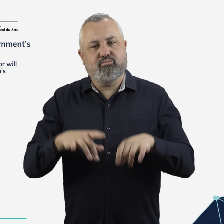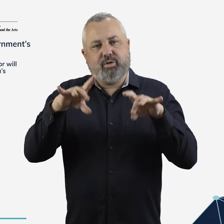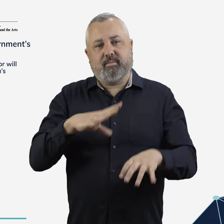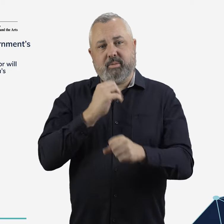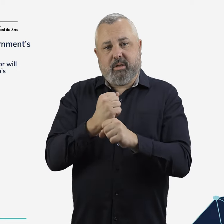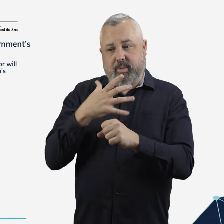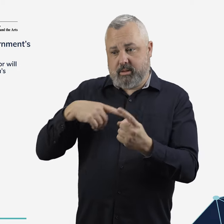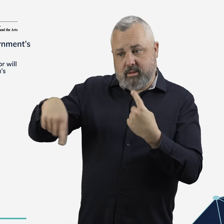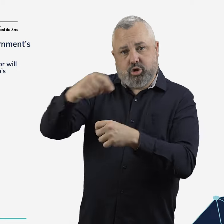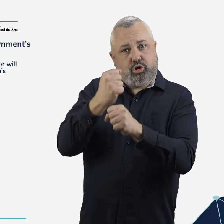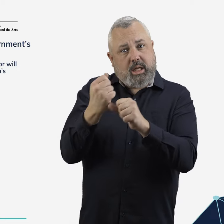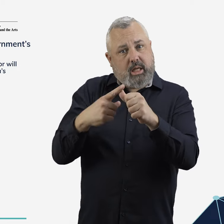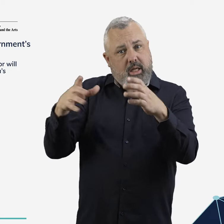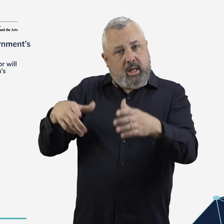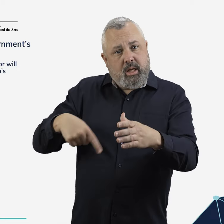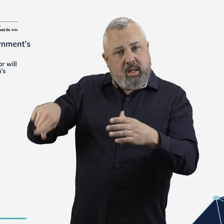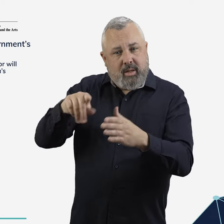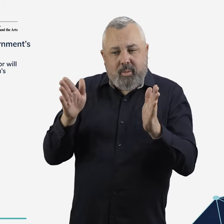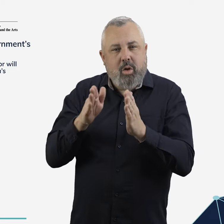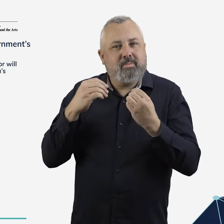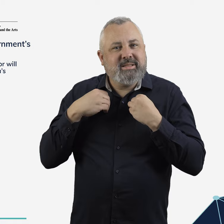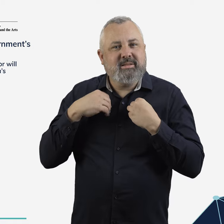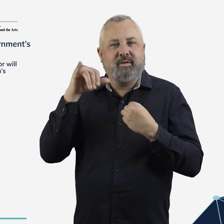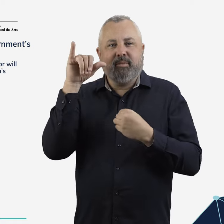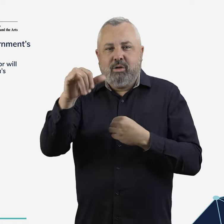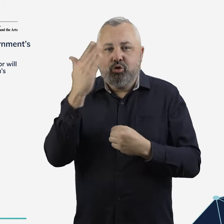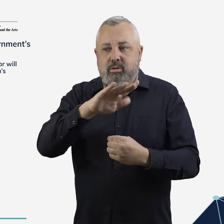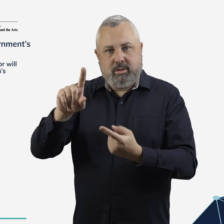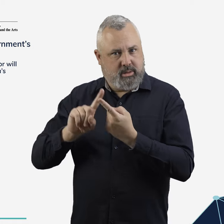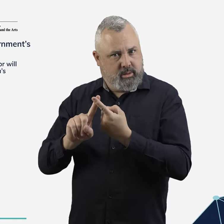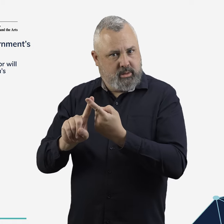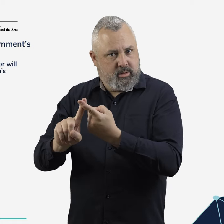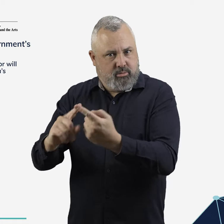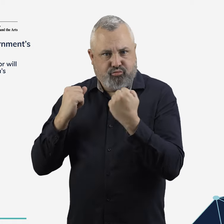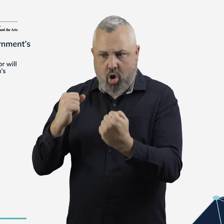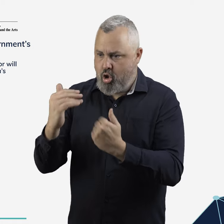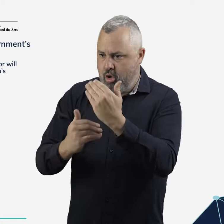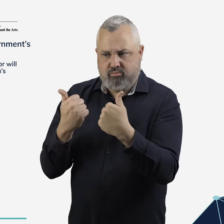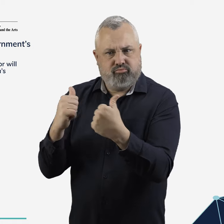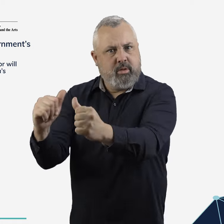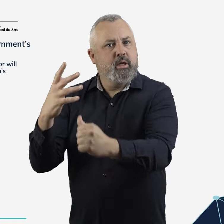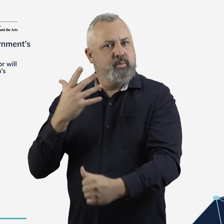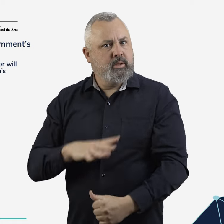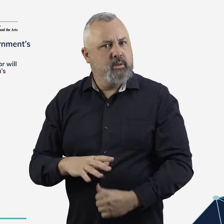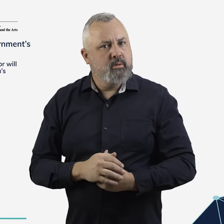The Australian Government is committed to a strong and diverse GA sector.